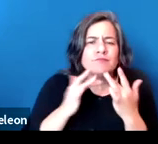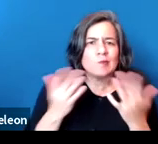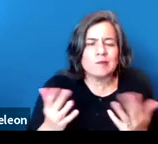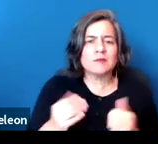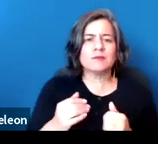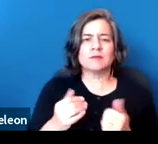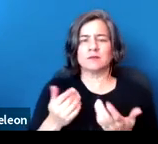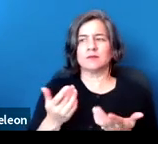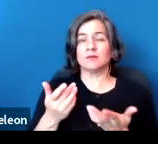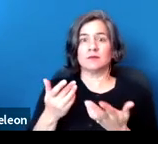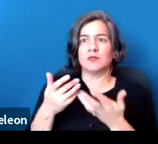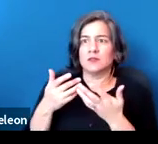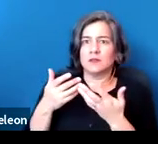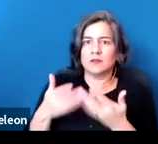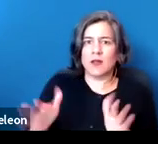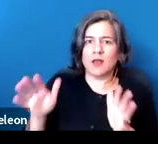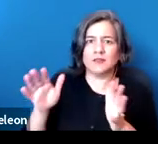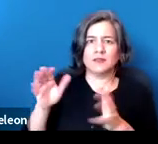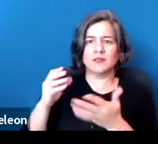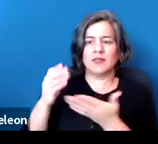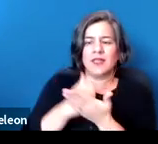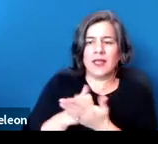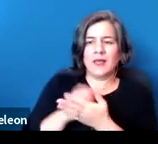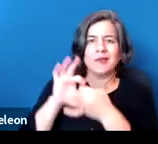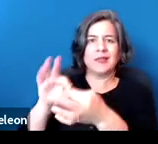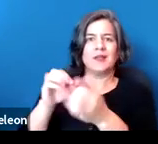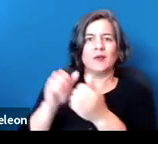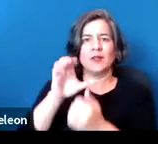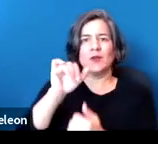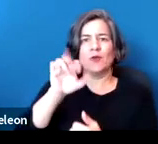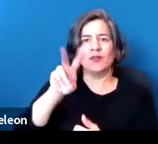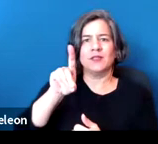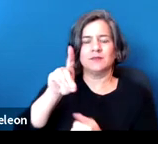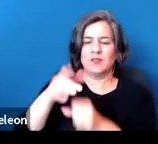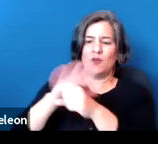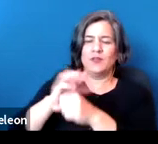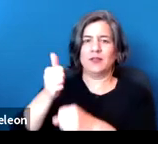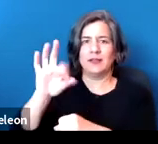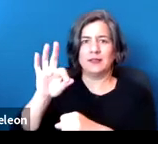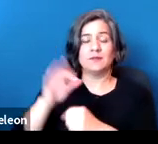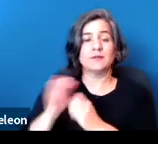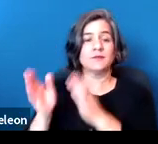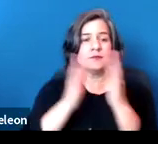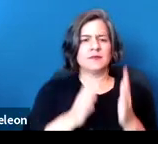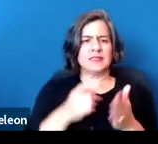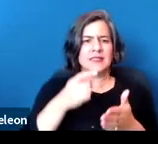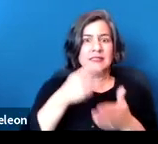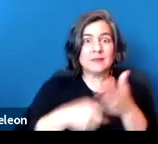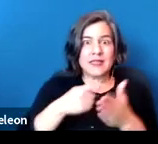loss of income caused by the COVID-19 pandemic; increased expenses directly related